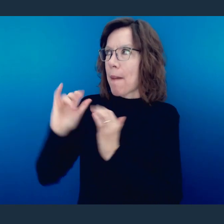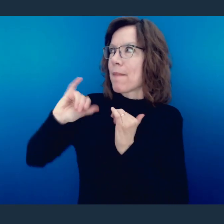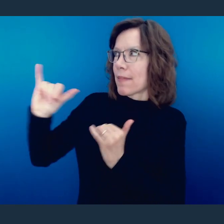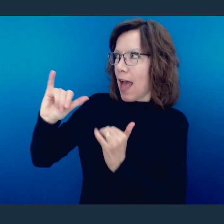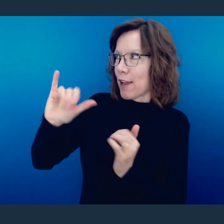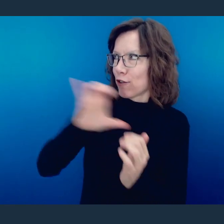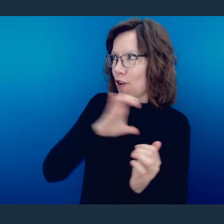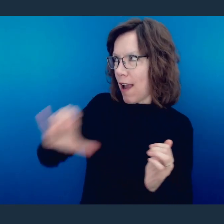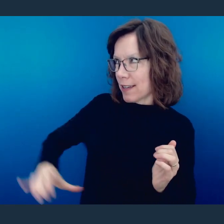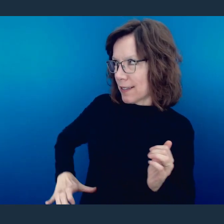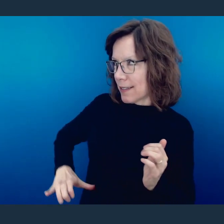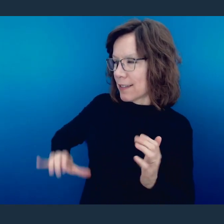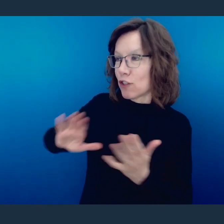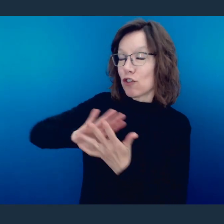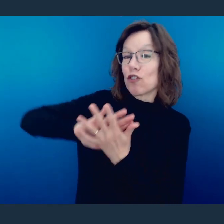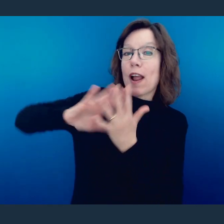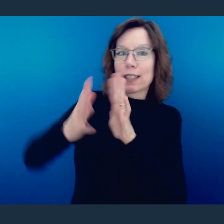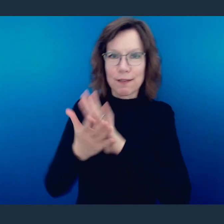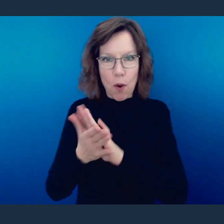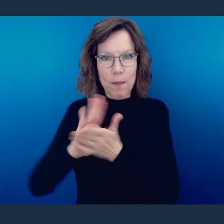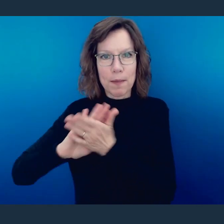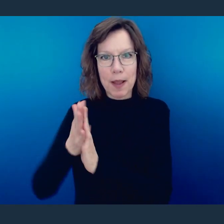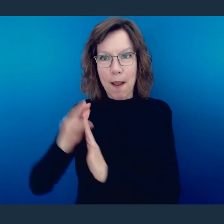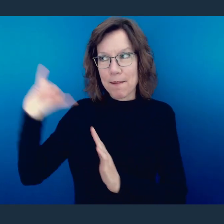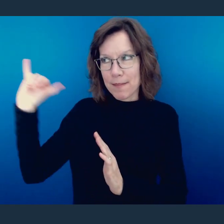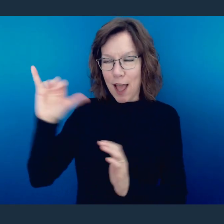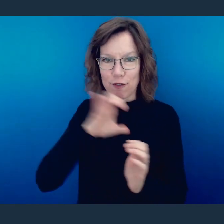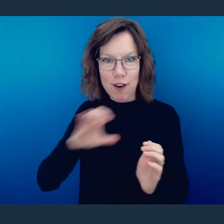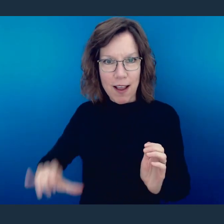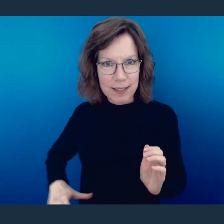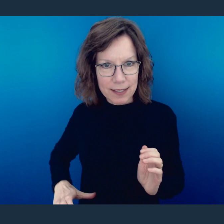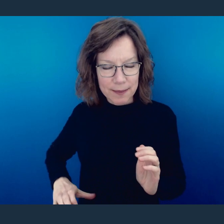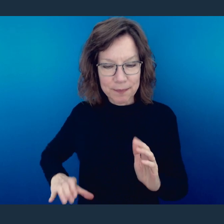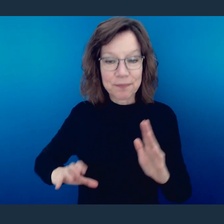now we're going to see the example. And I want to bring us here because the reality